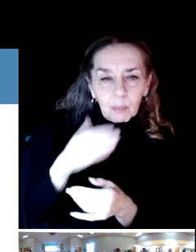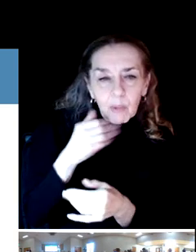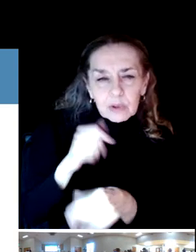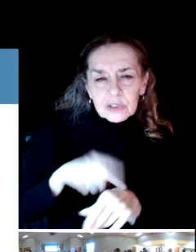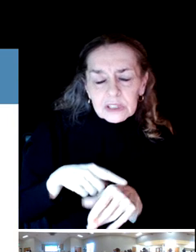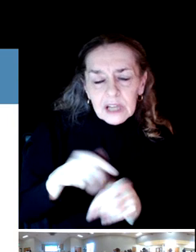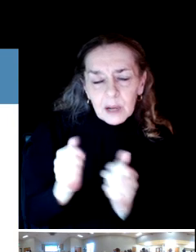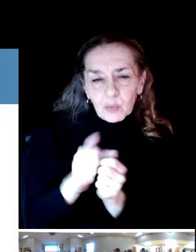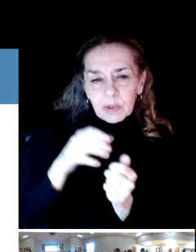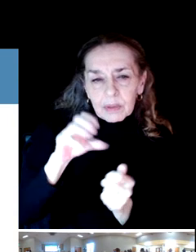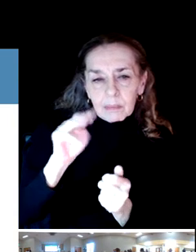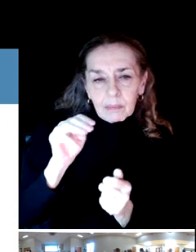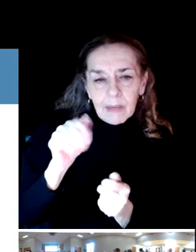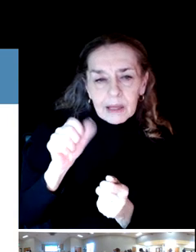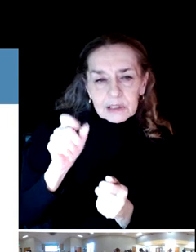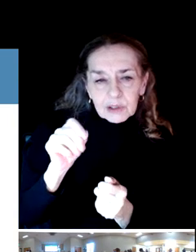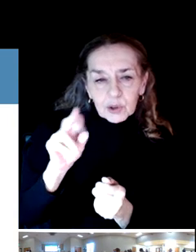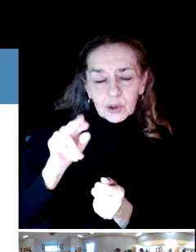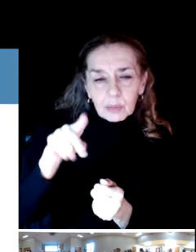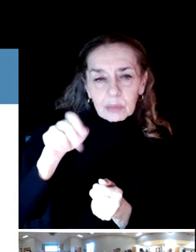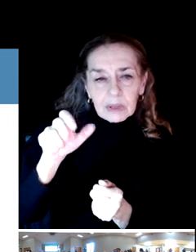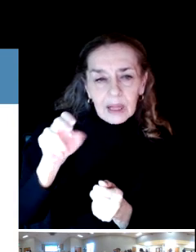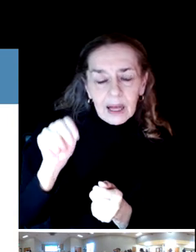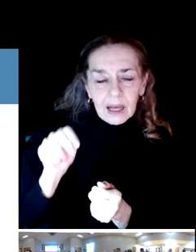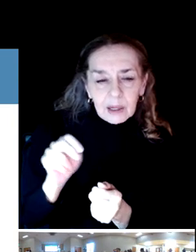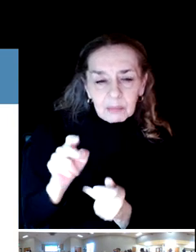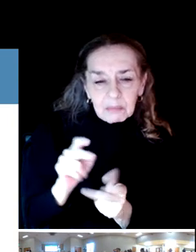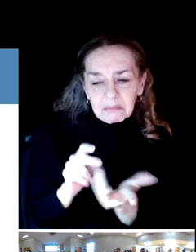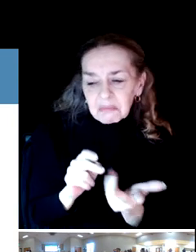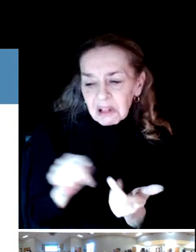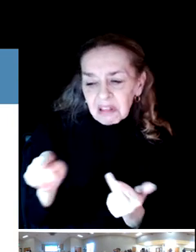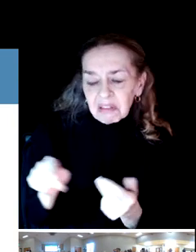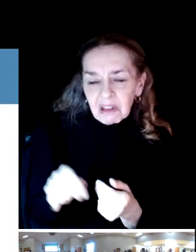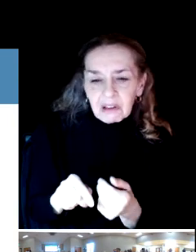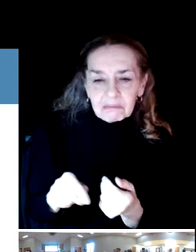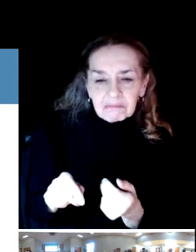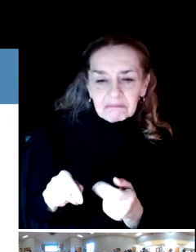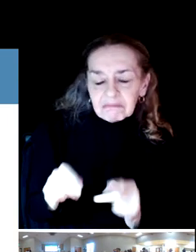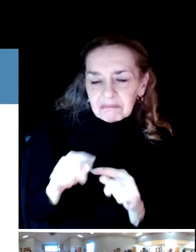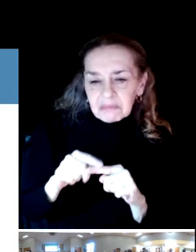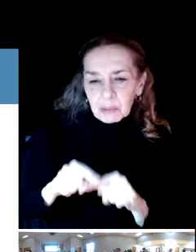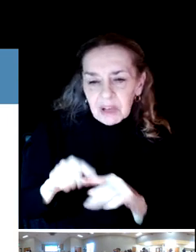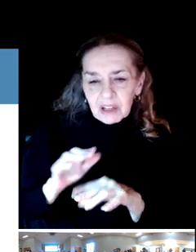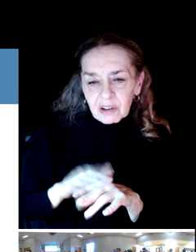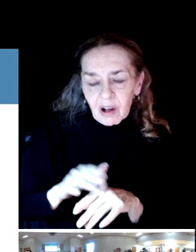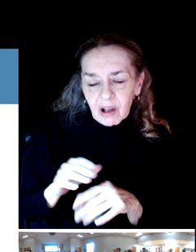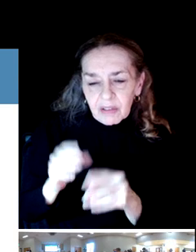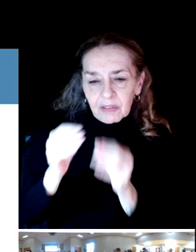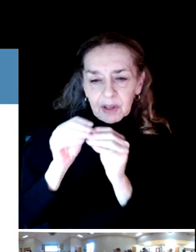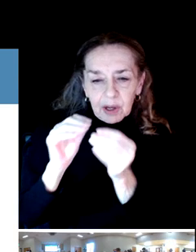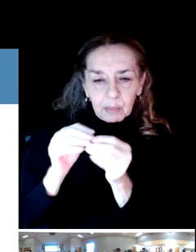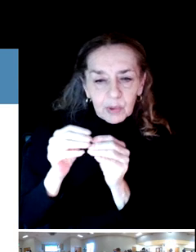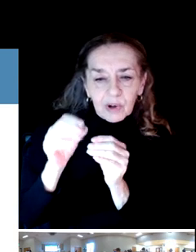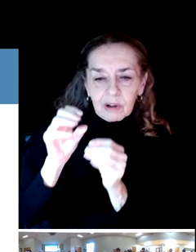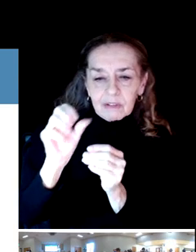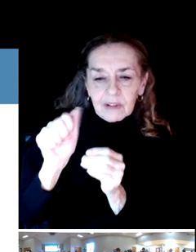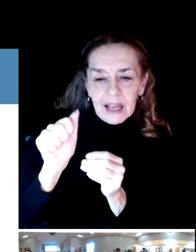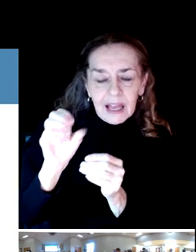lot of communities just base their level of service on the number of acres per year population in that community.